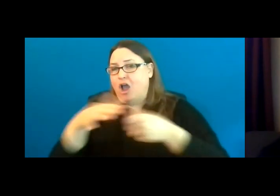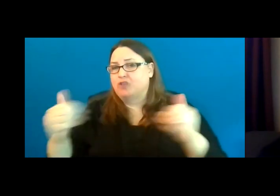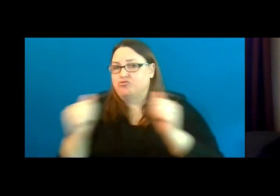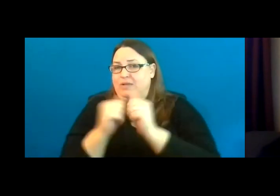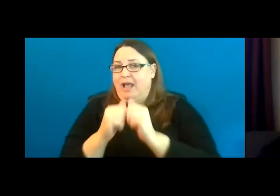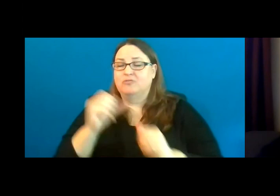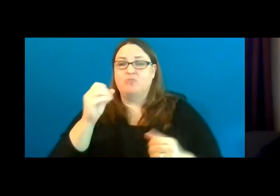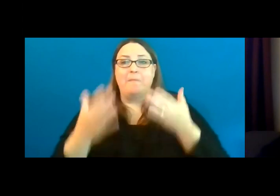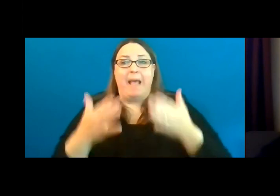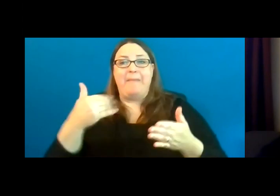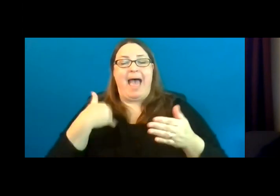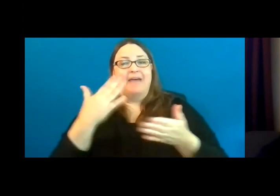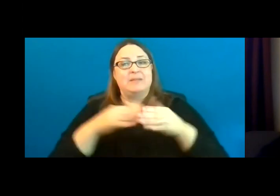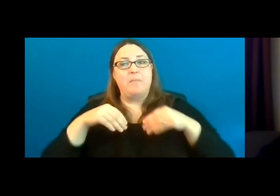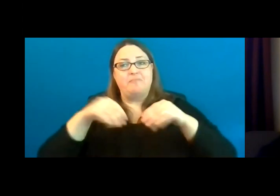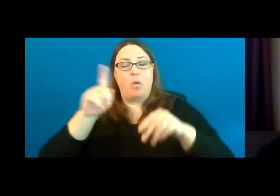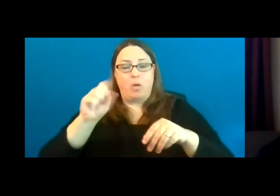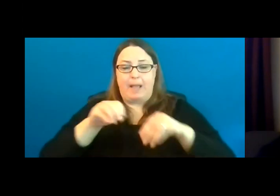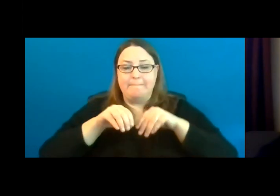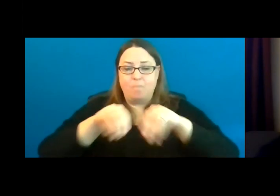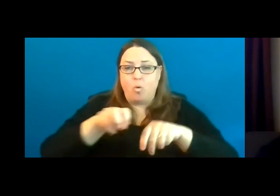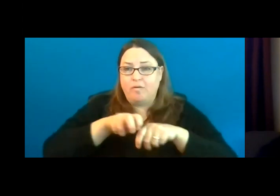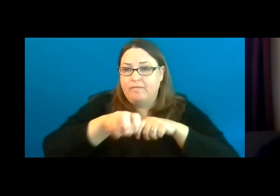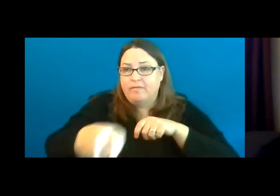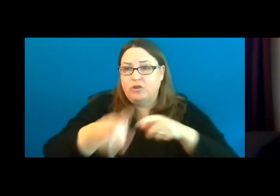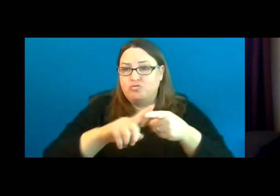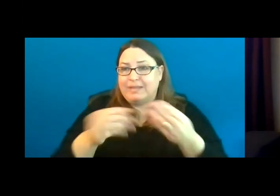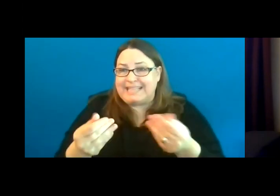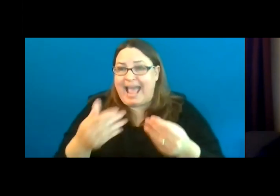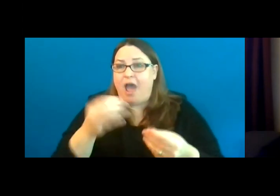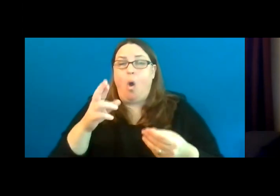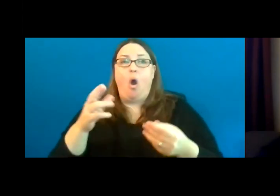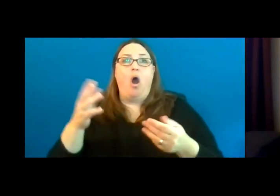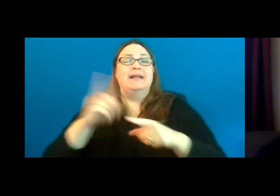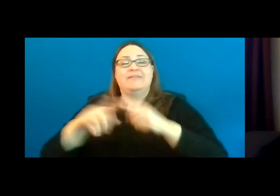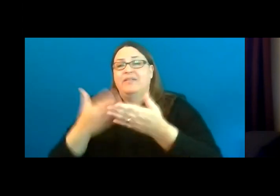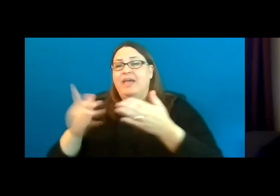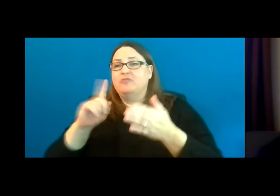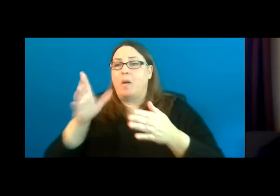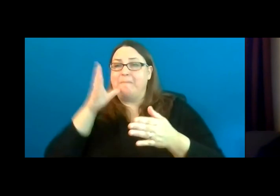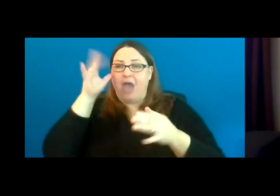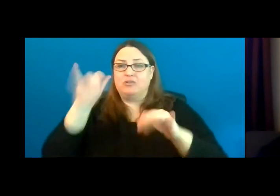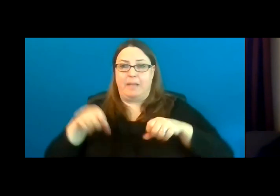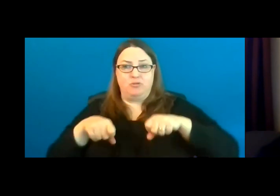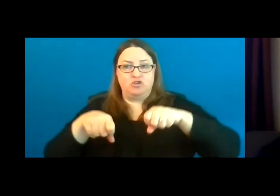sand, and it also helps the parents pushing a stroller. These are inclusive so that everyone can have the same recreation experience and people